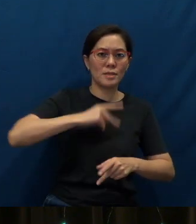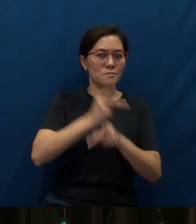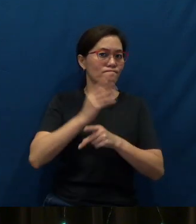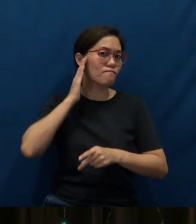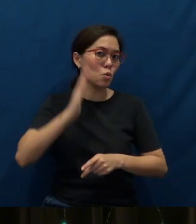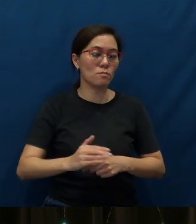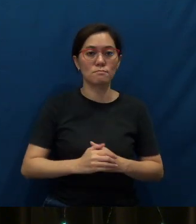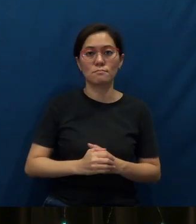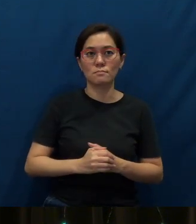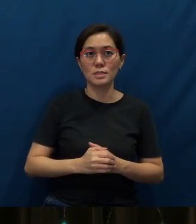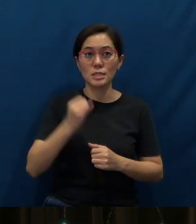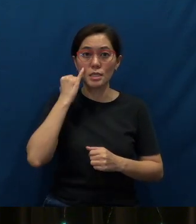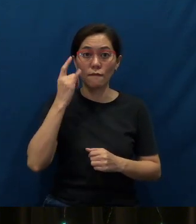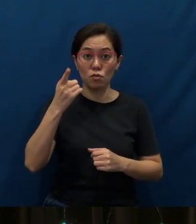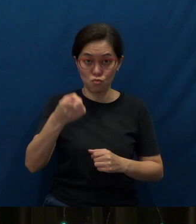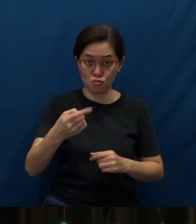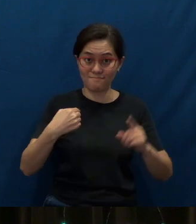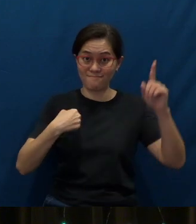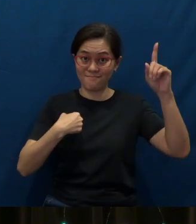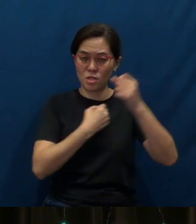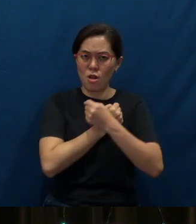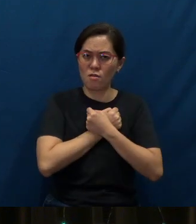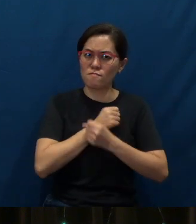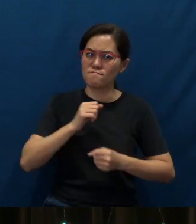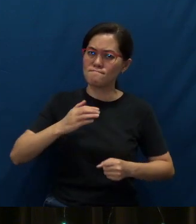“If you love Me, you will keep My commandments.”